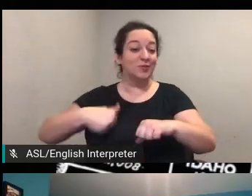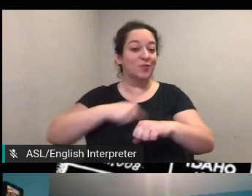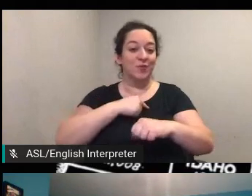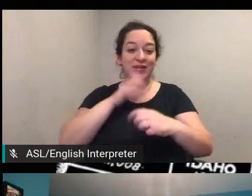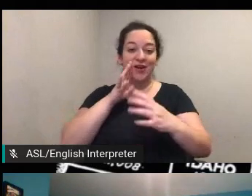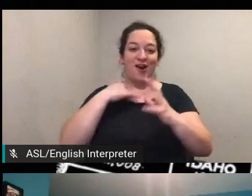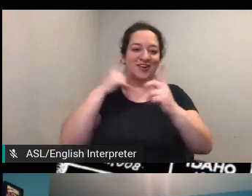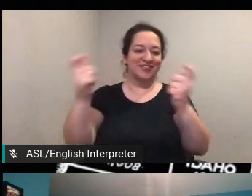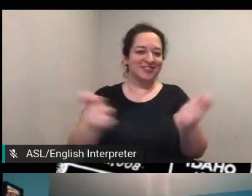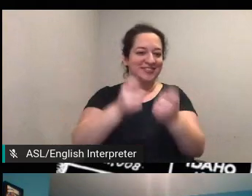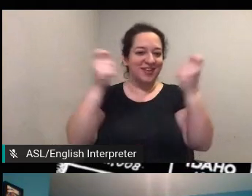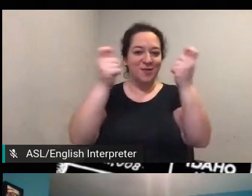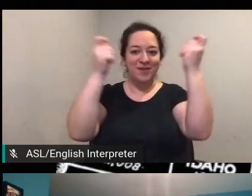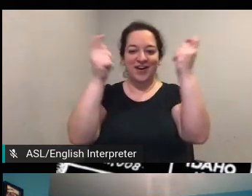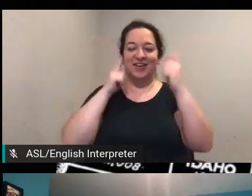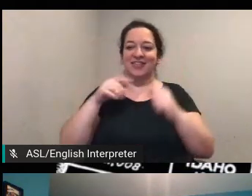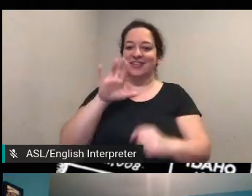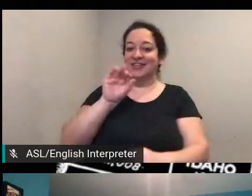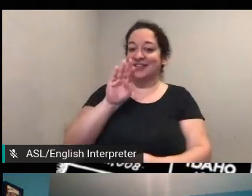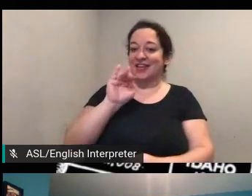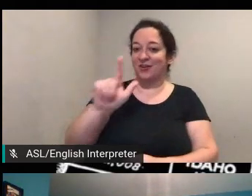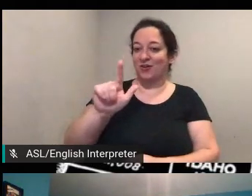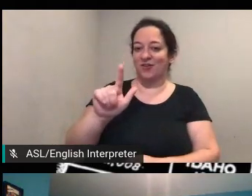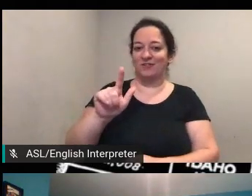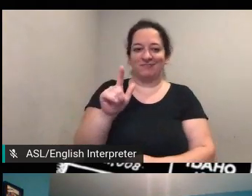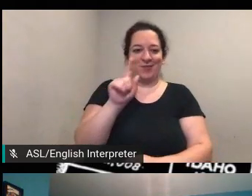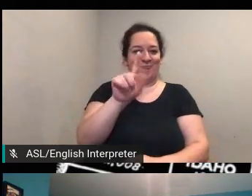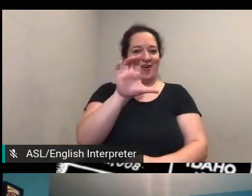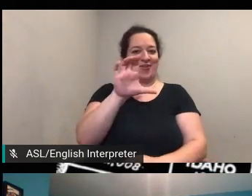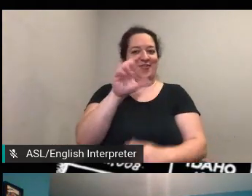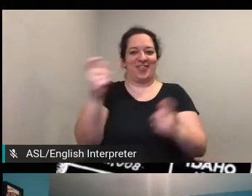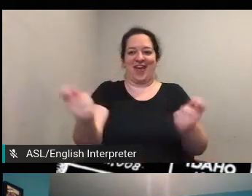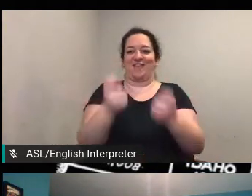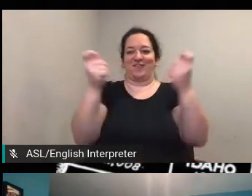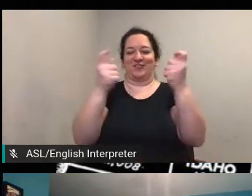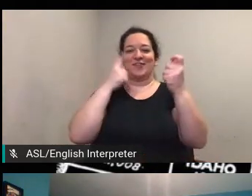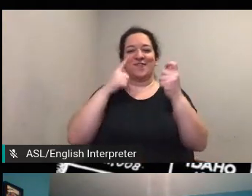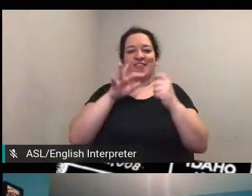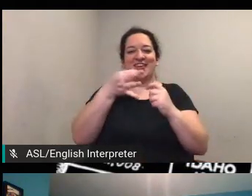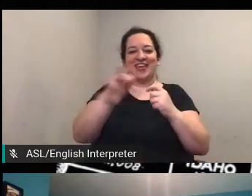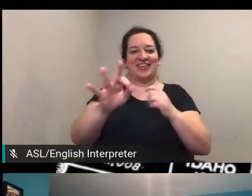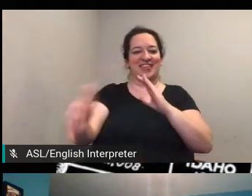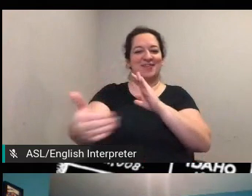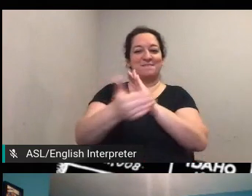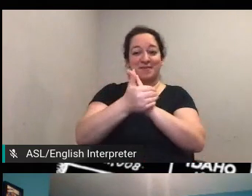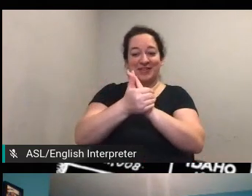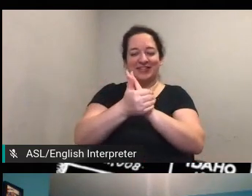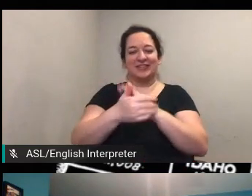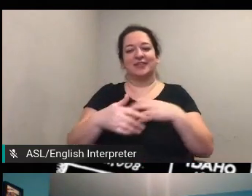uh the centennial of the 19th amendment but again to go back to comments earlier